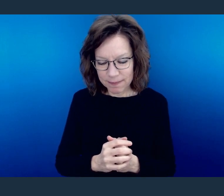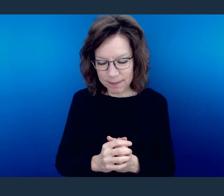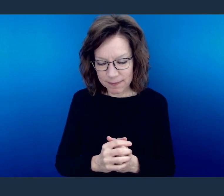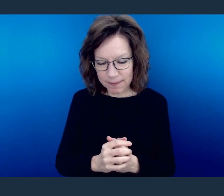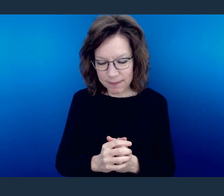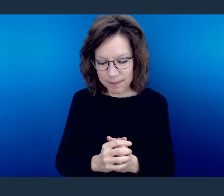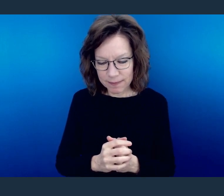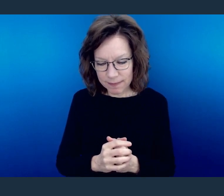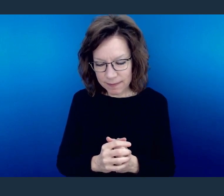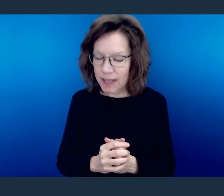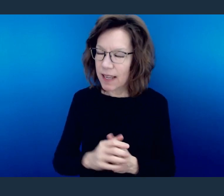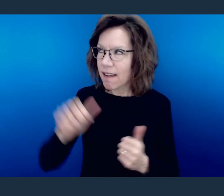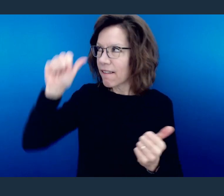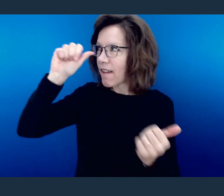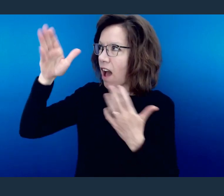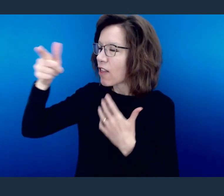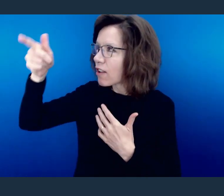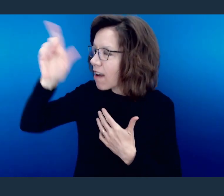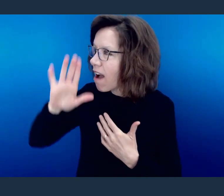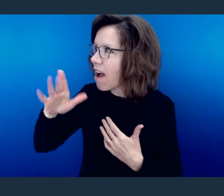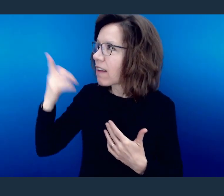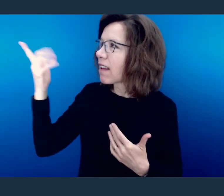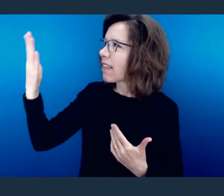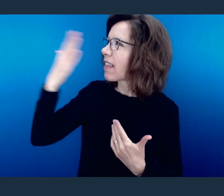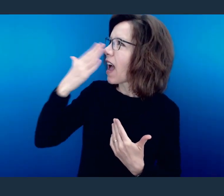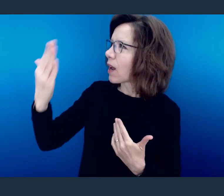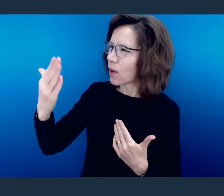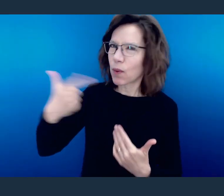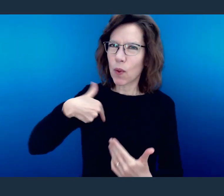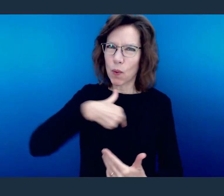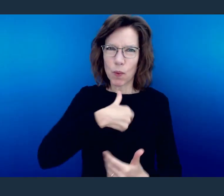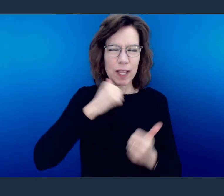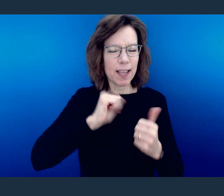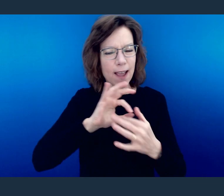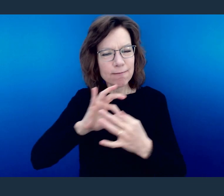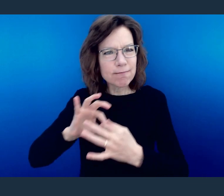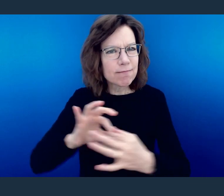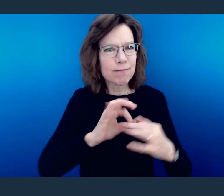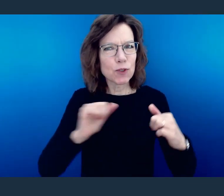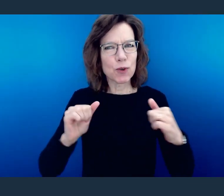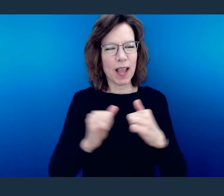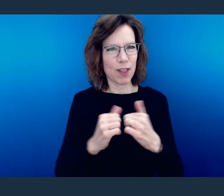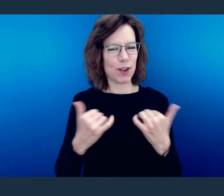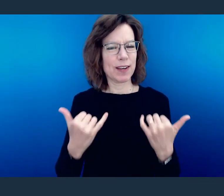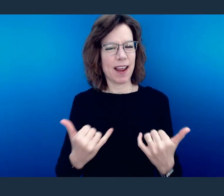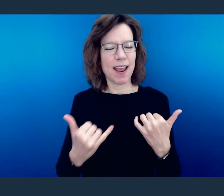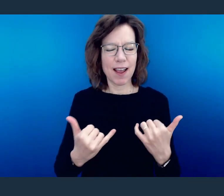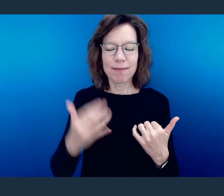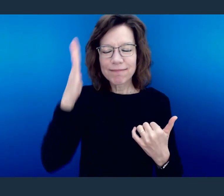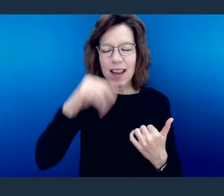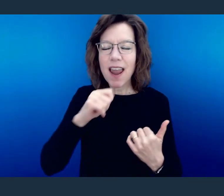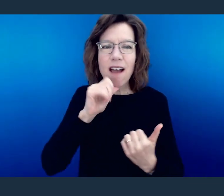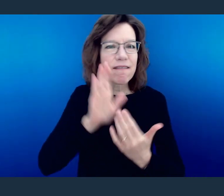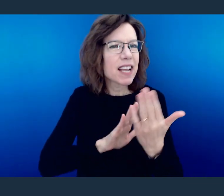Father God, I just thank You for this time that we can gather together even virtually.